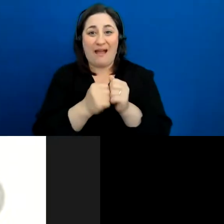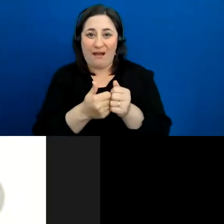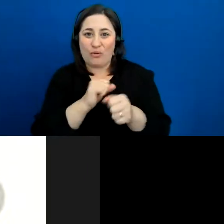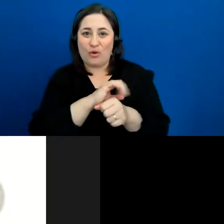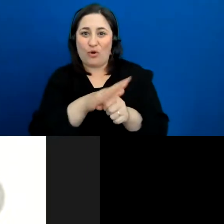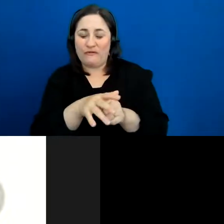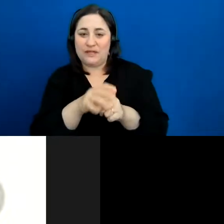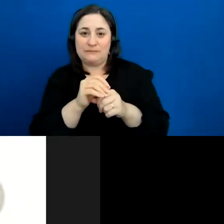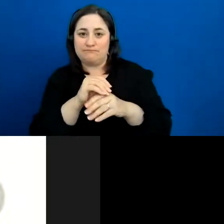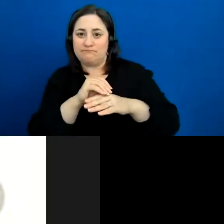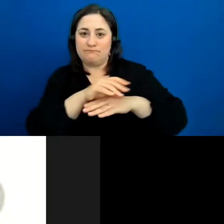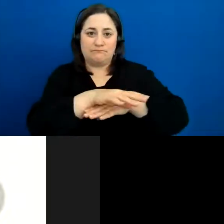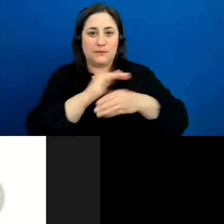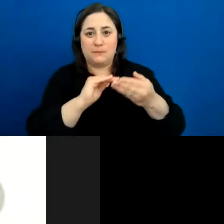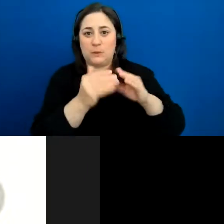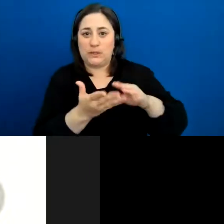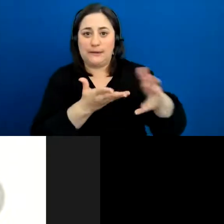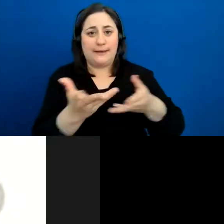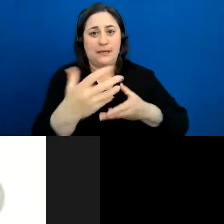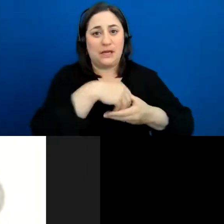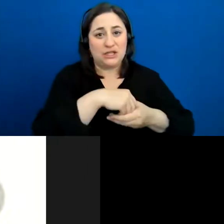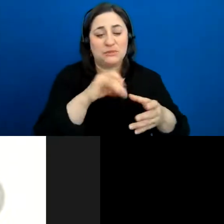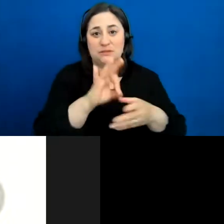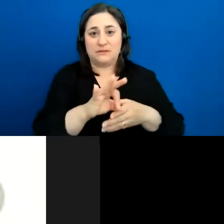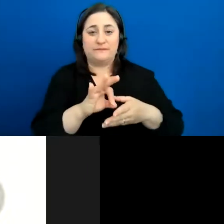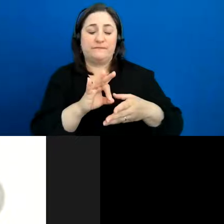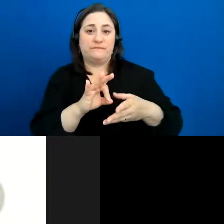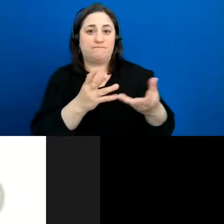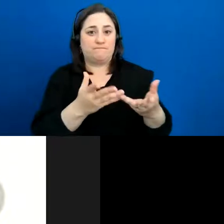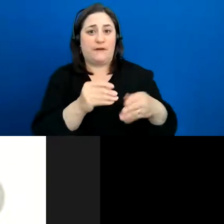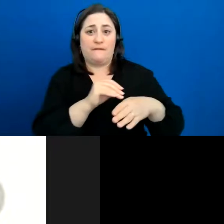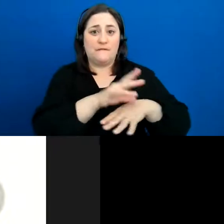and how much it has really affected how we are able to connect with community.